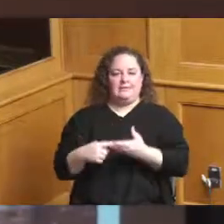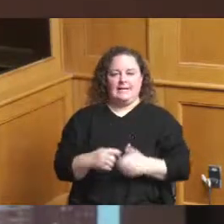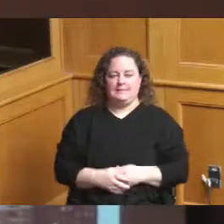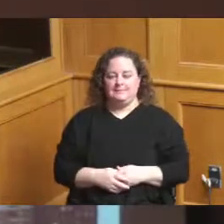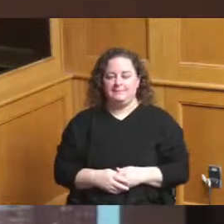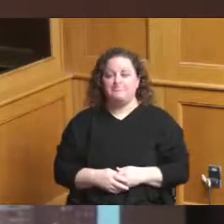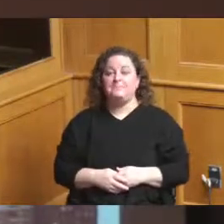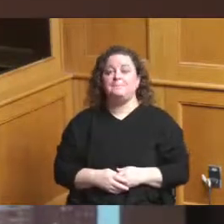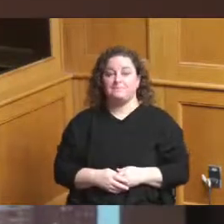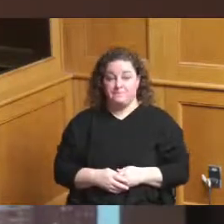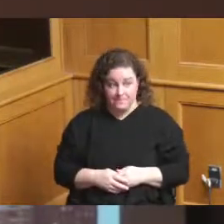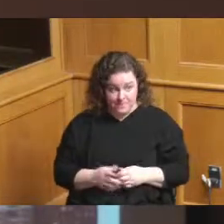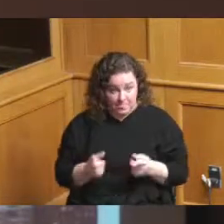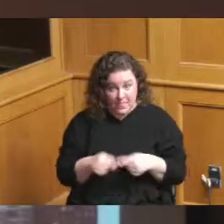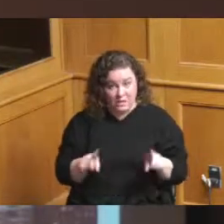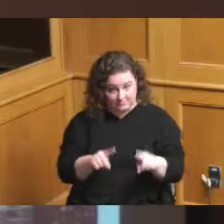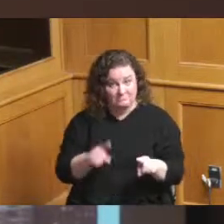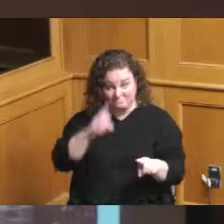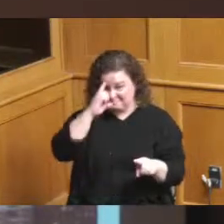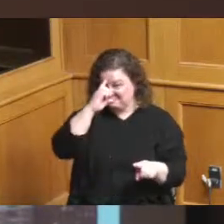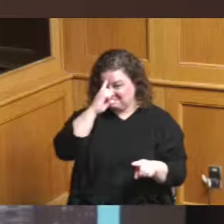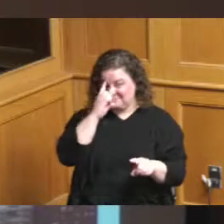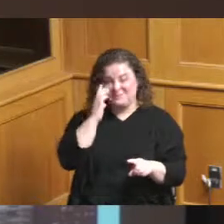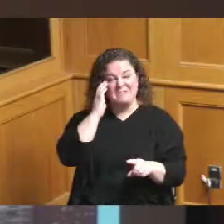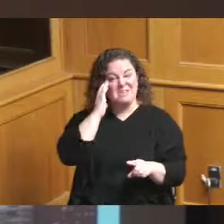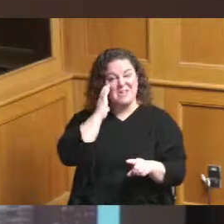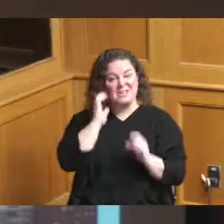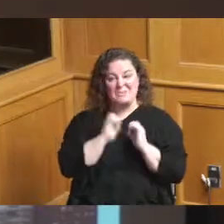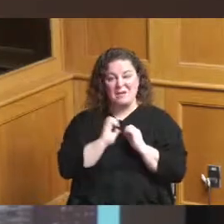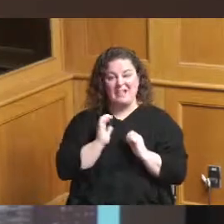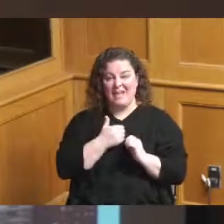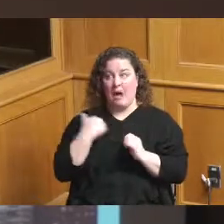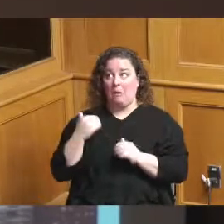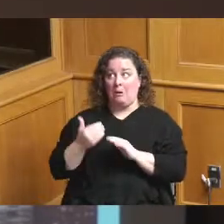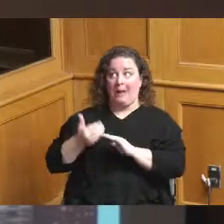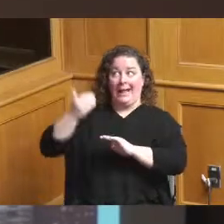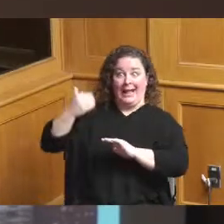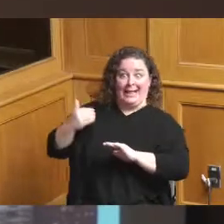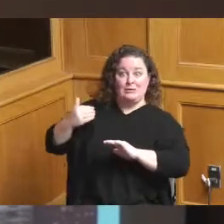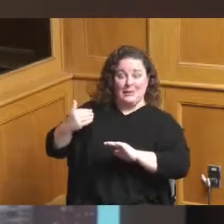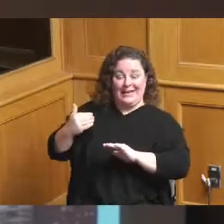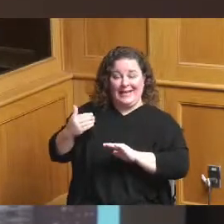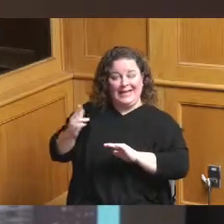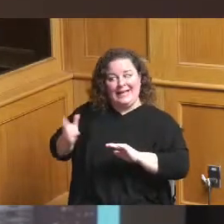i think you all have some familiarity with our track record of things like Music Hall Washington